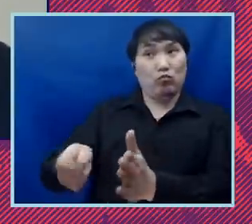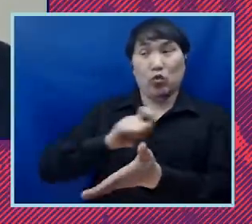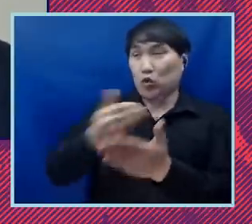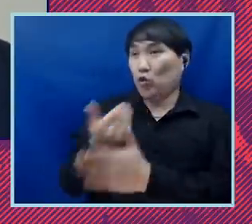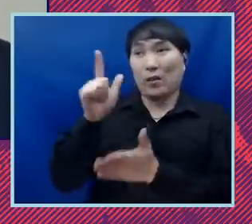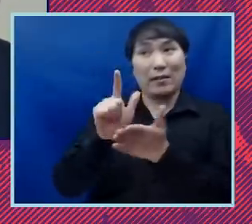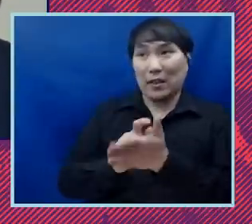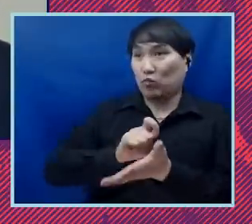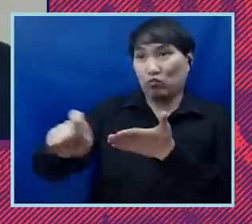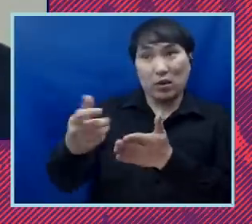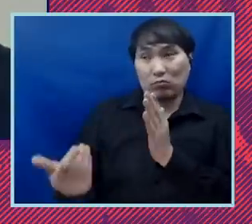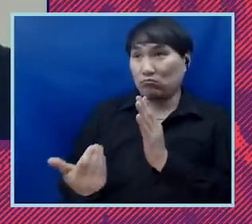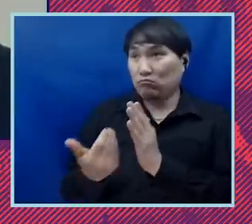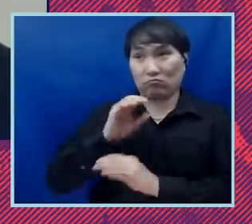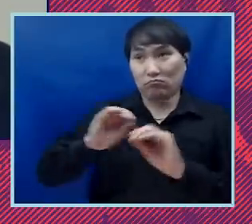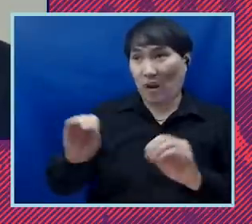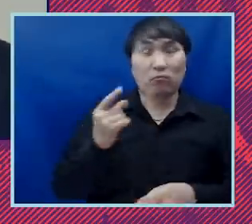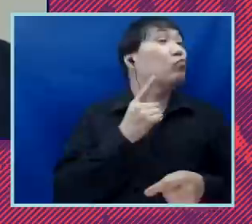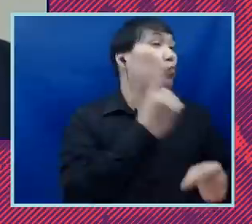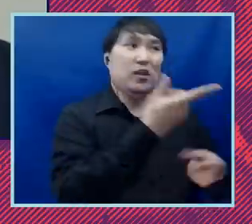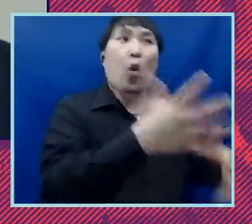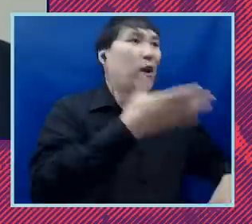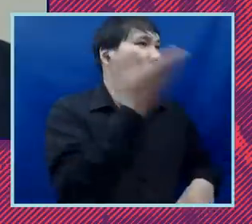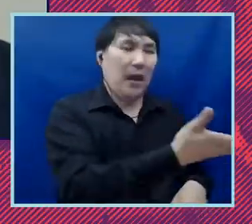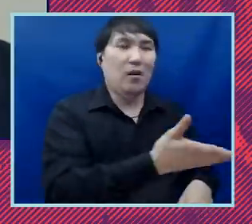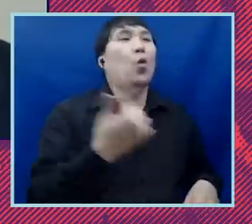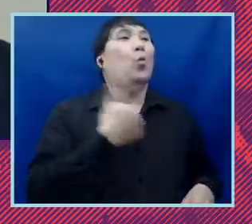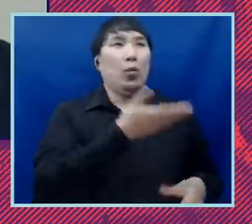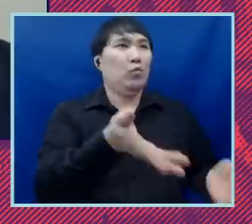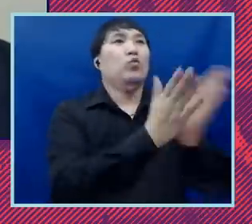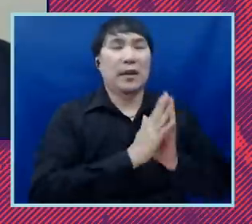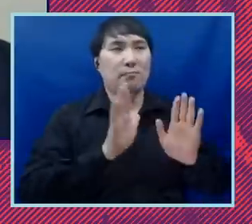what we have to do first is we have uh we're going to pressure the buying administration to appoint